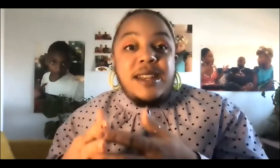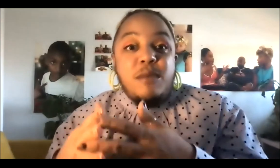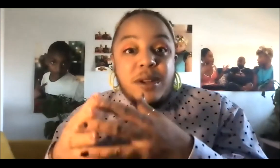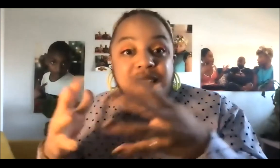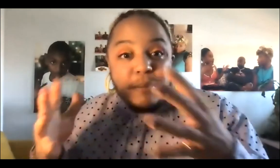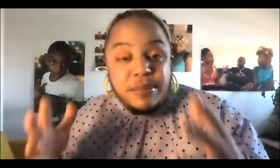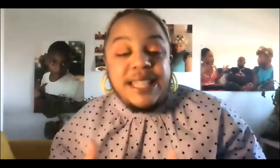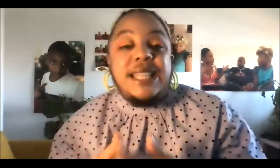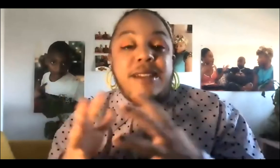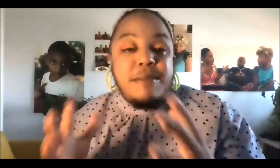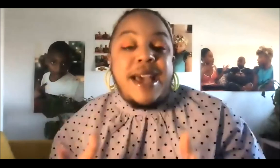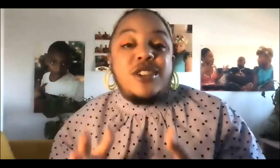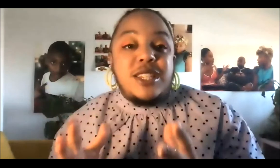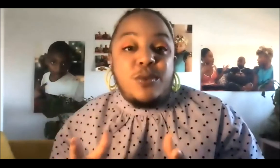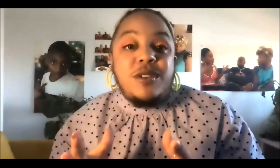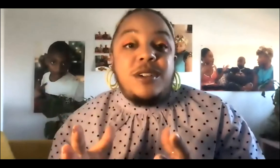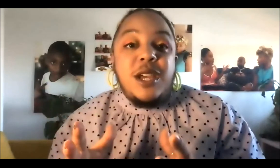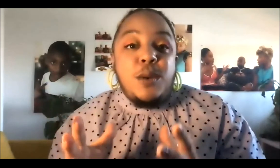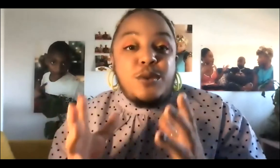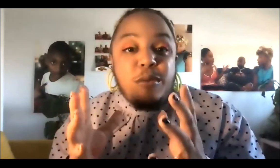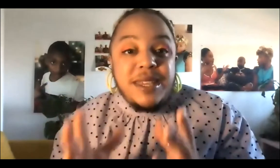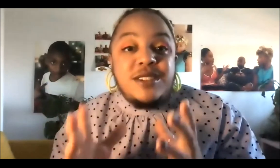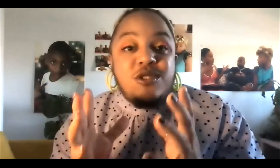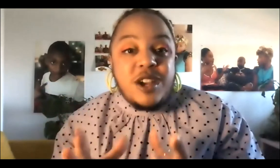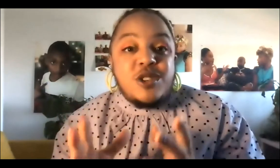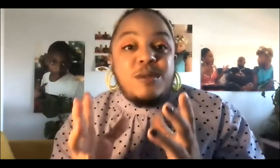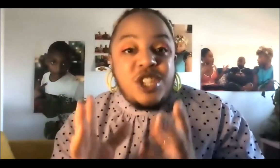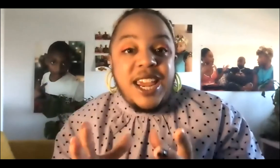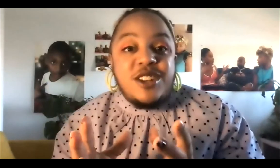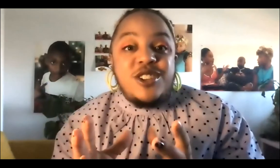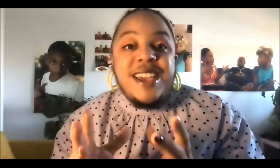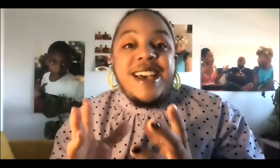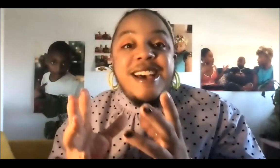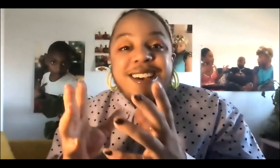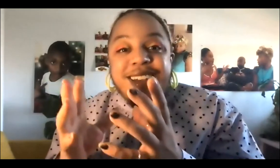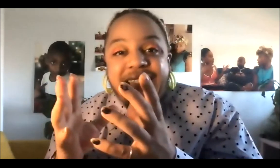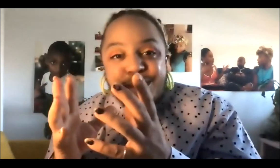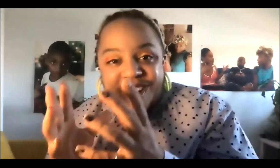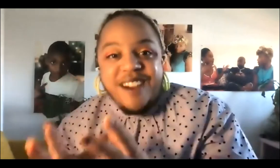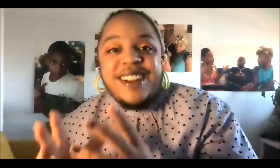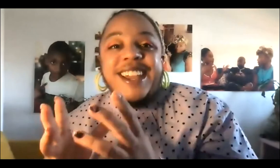completely reimagine this world which will mean structural change, and we're already